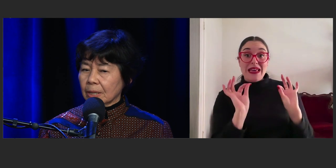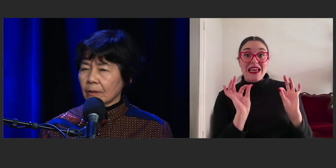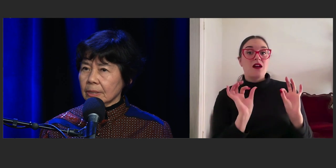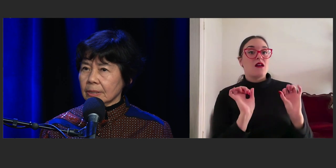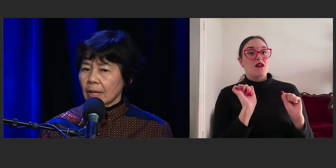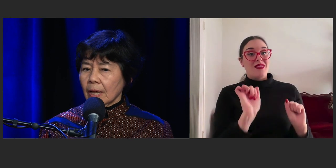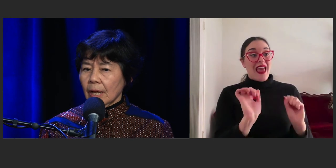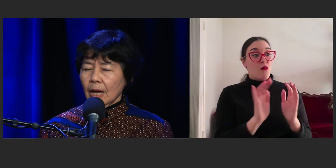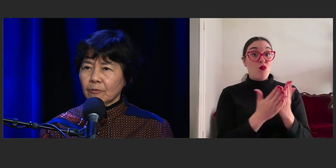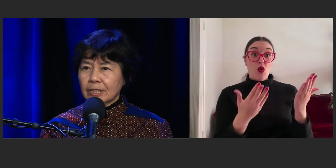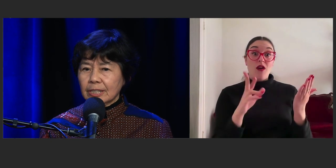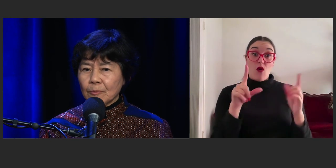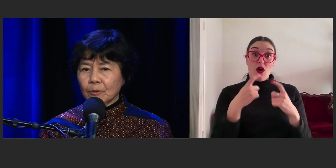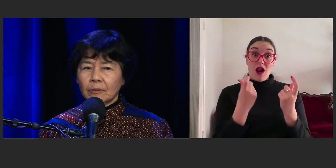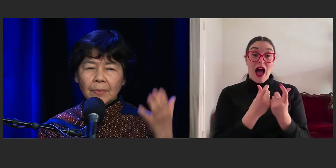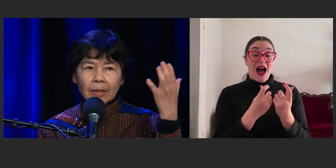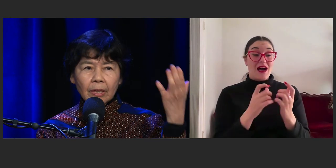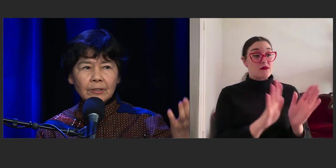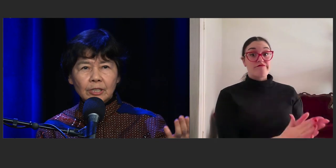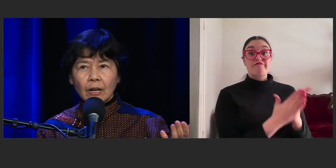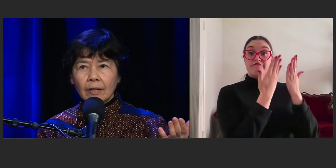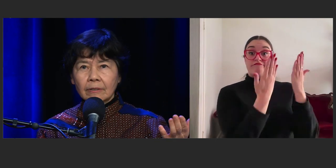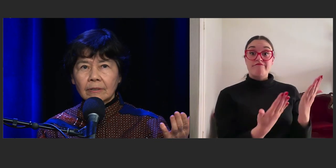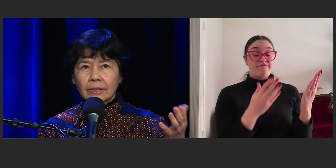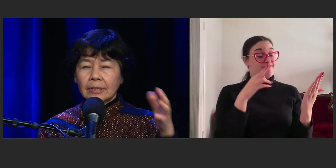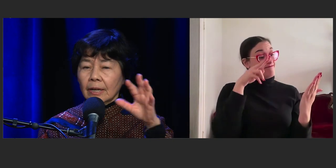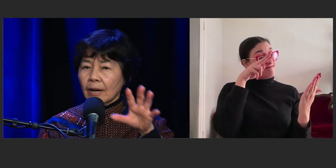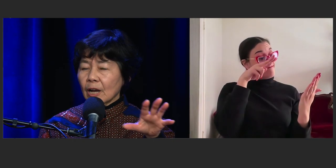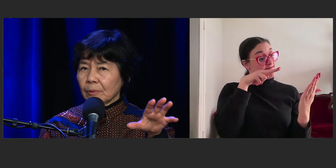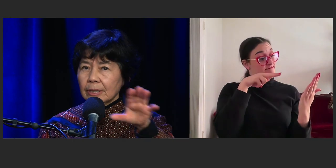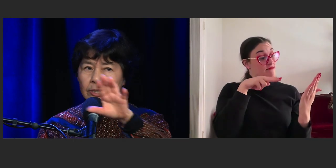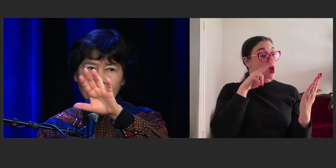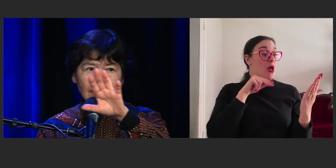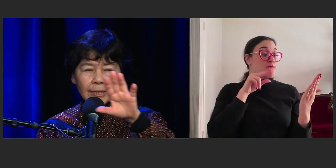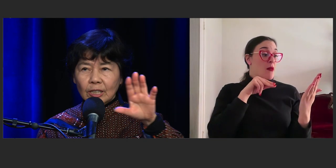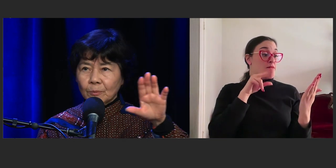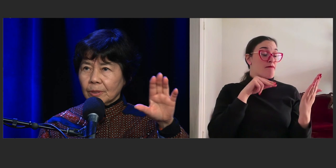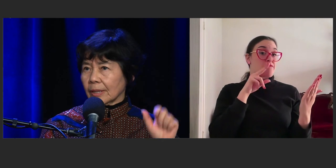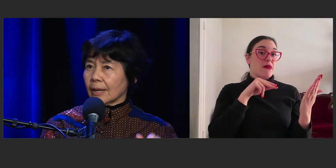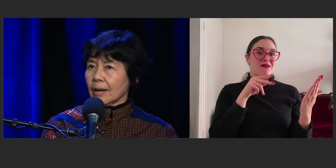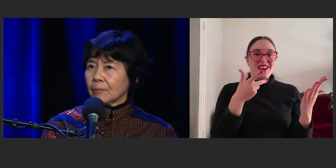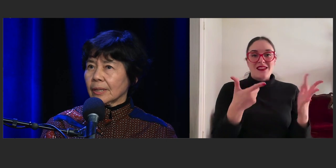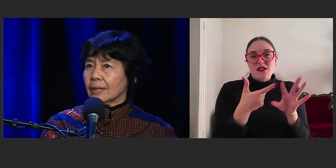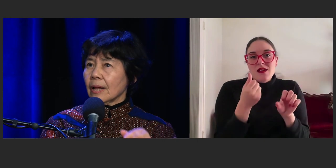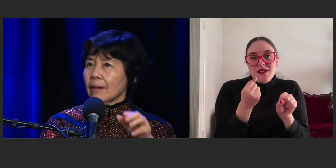because for example, if a child in a library is selecting a book in a library,